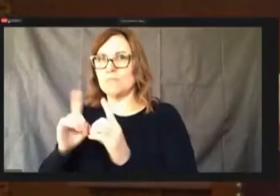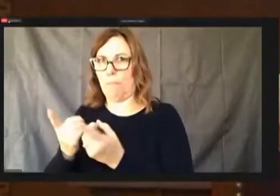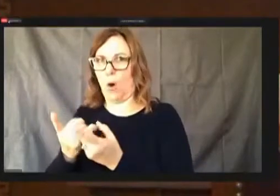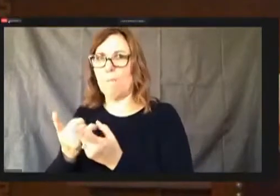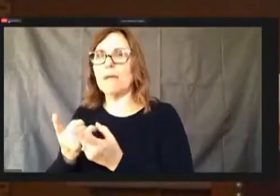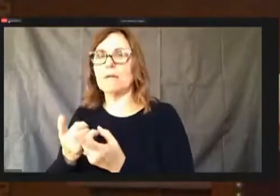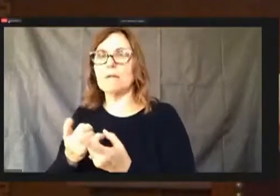our table.